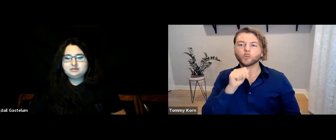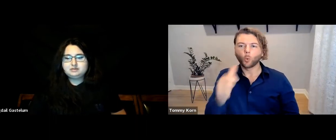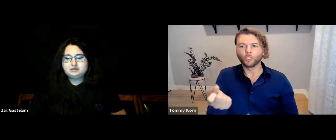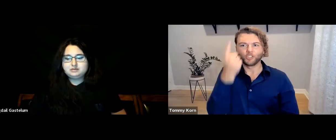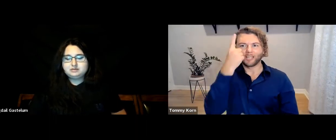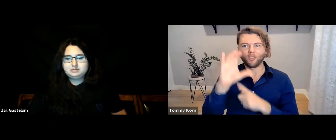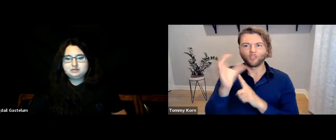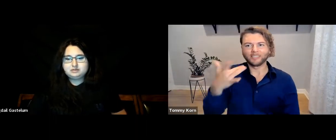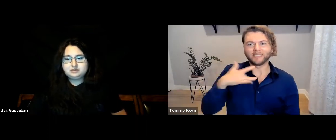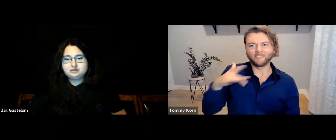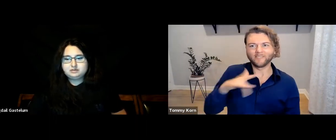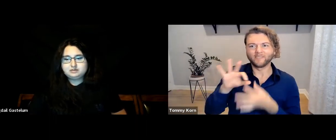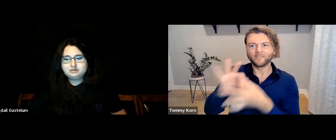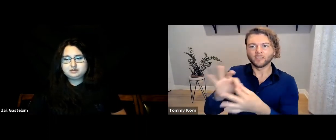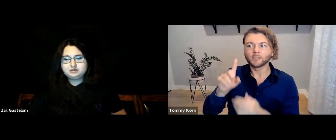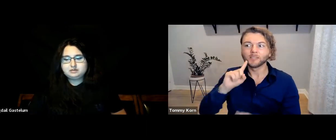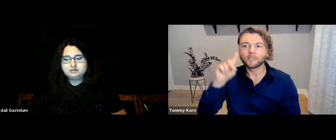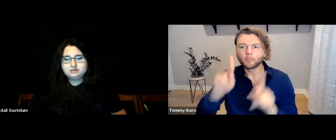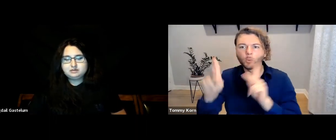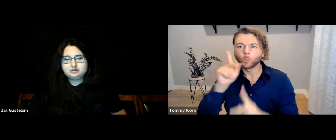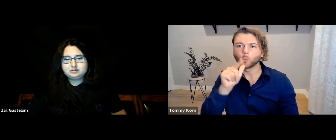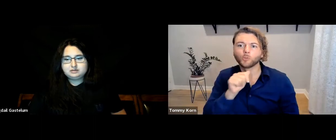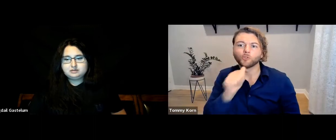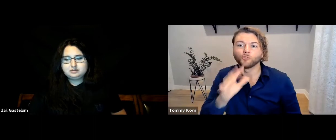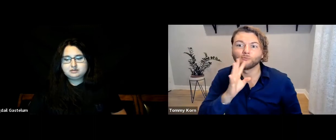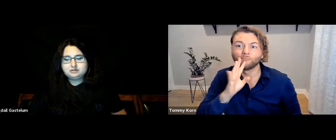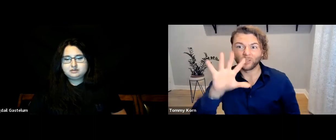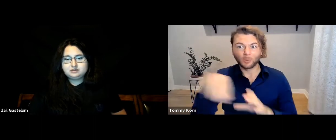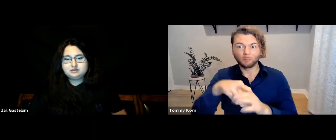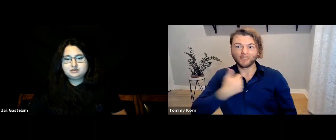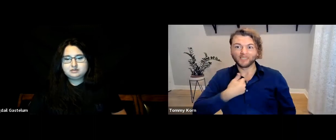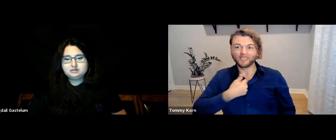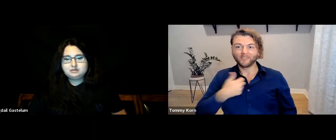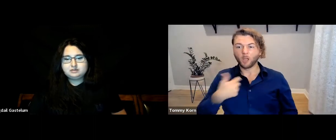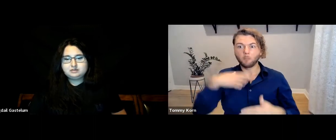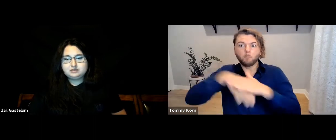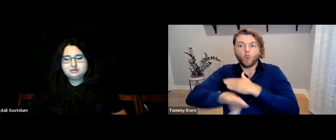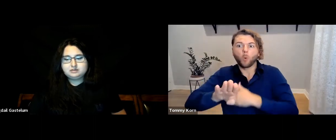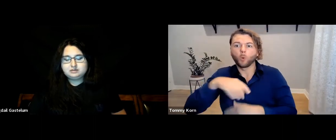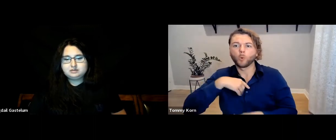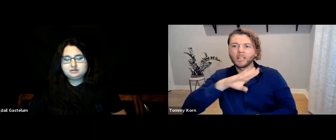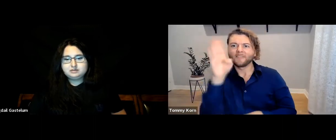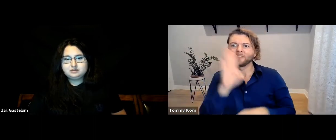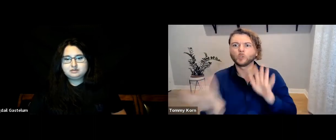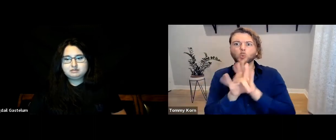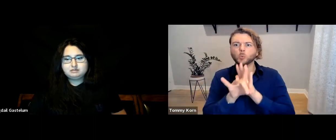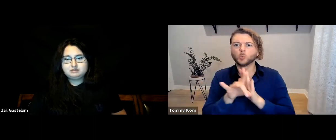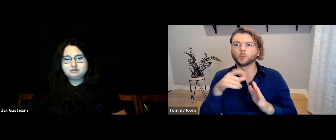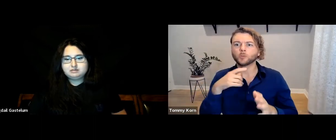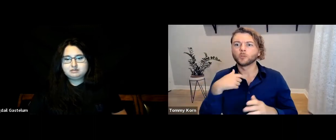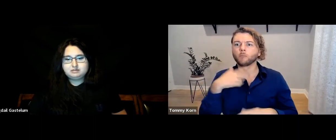lacks cultural awareness and sensitivity toward those who don’t use speech. There are Deaf people, myself included, who didn’t choose